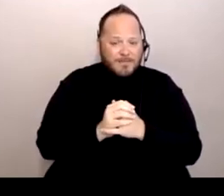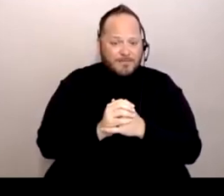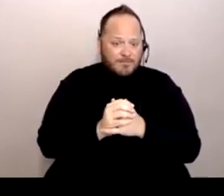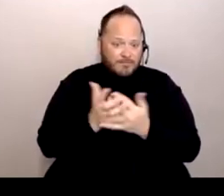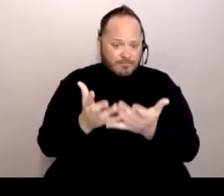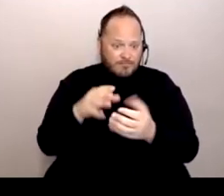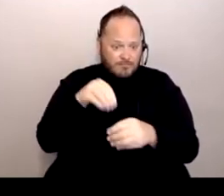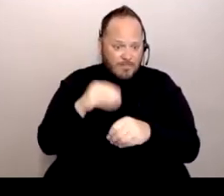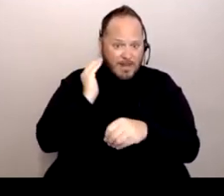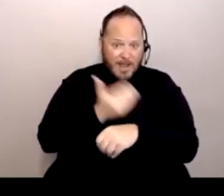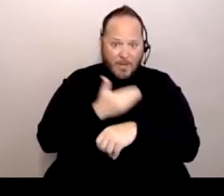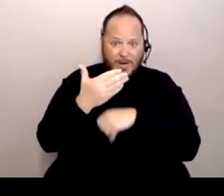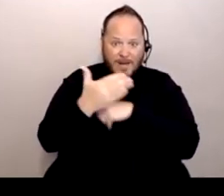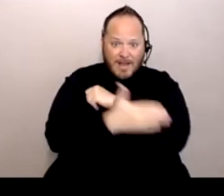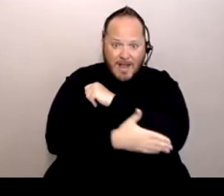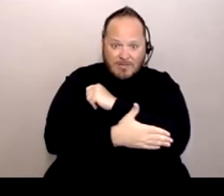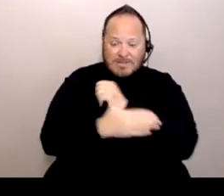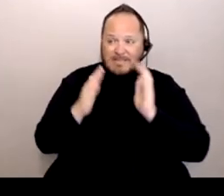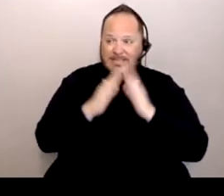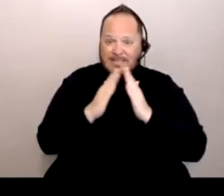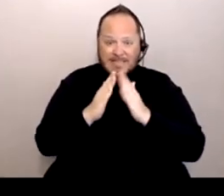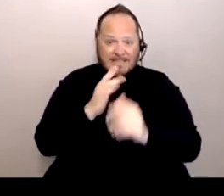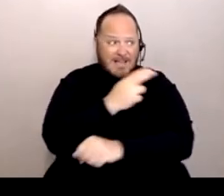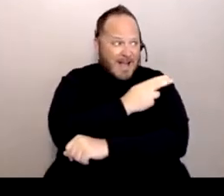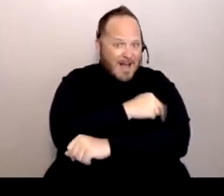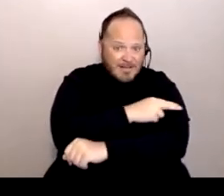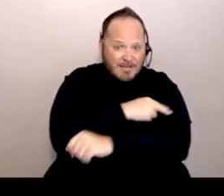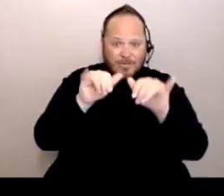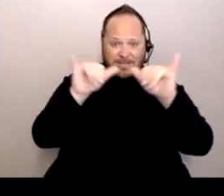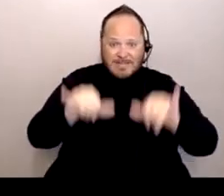and our hospital systems, in our schools, are we sending out information